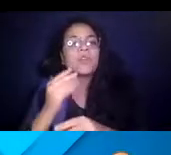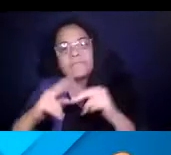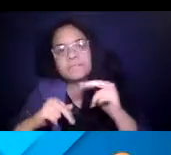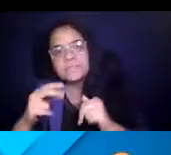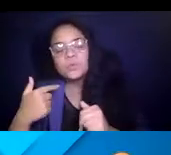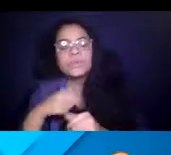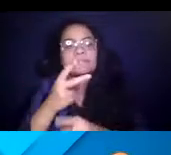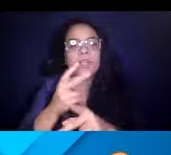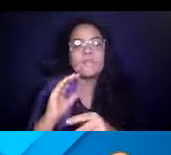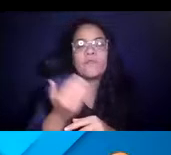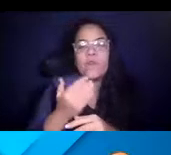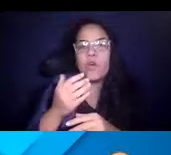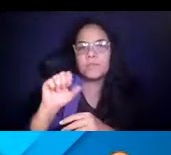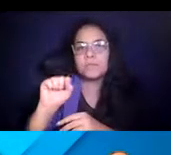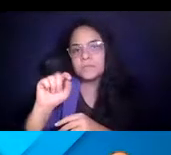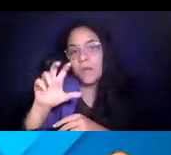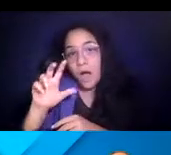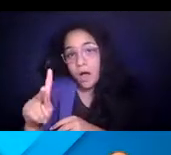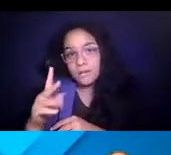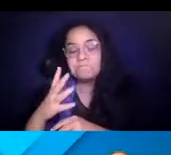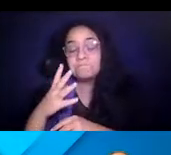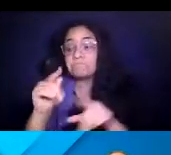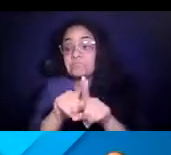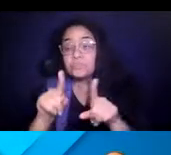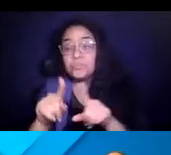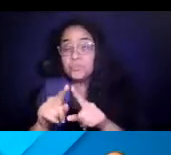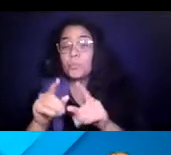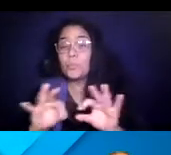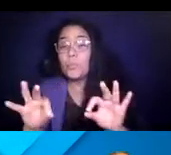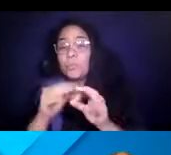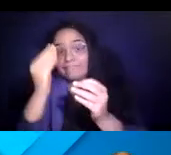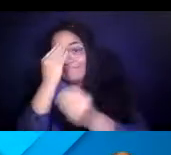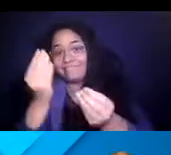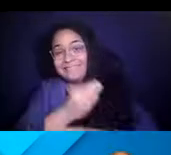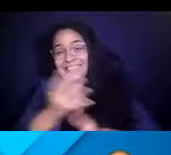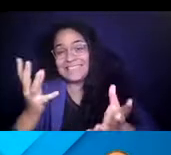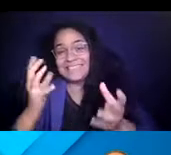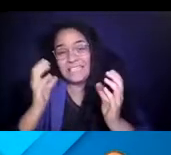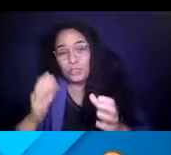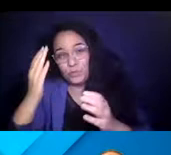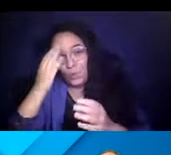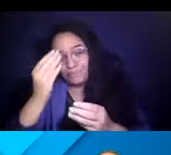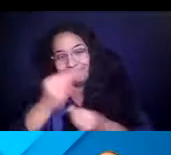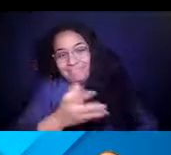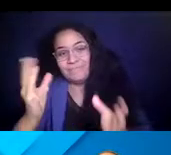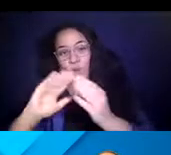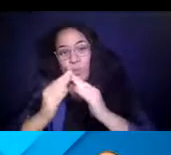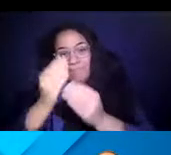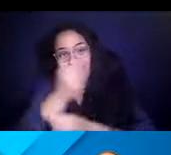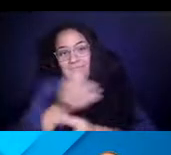14:48:29 But also as important or maybe more importantly, letting our community and letting our customers know what we did.